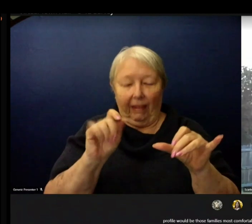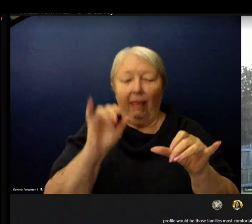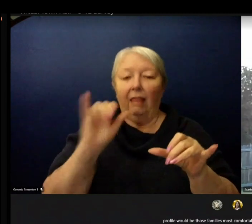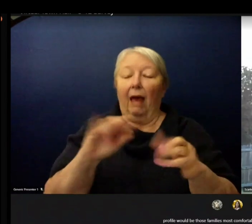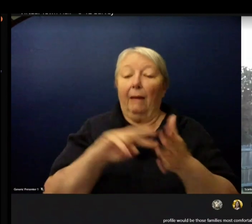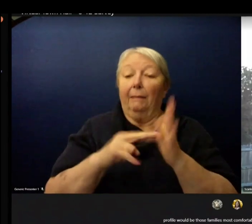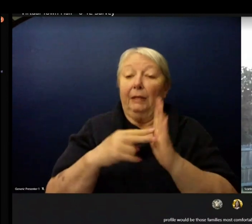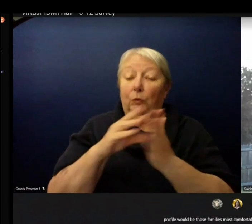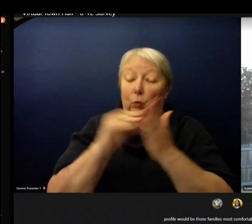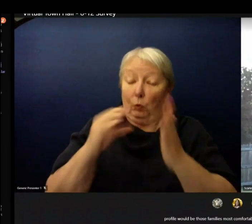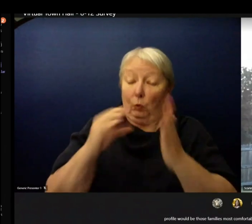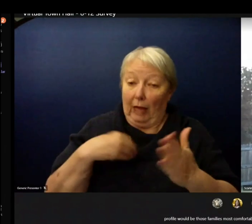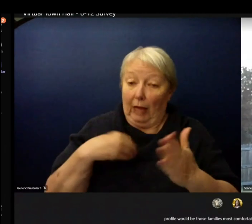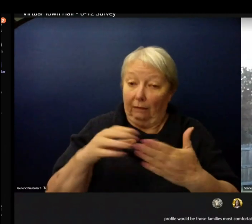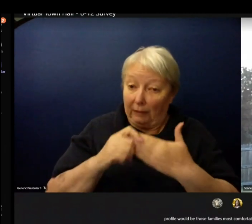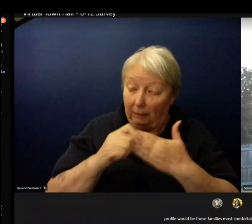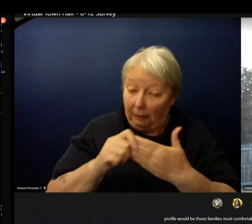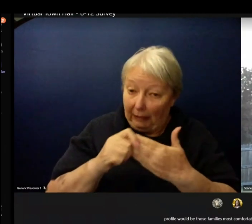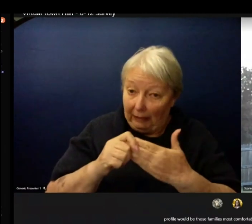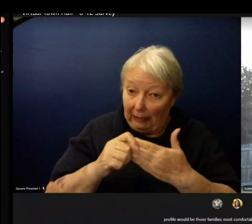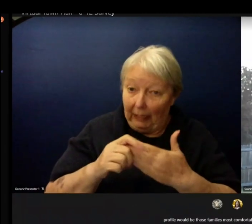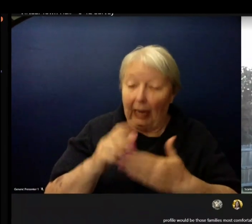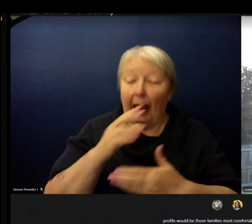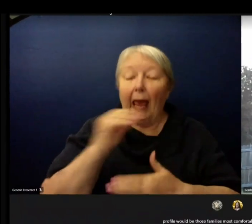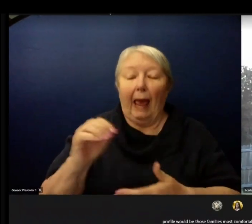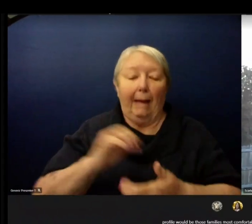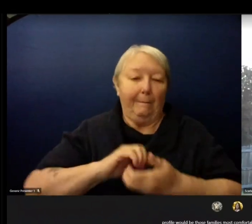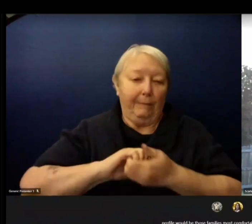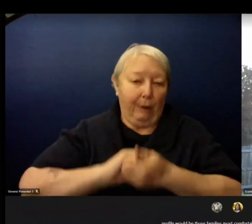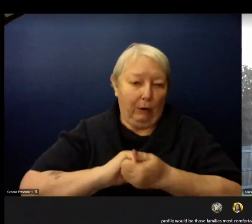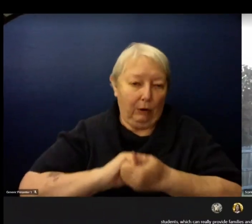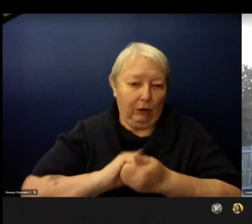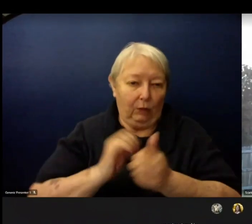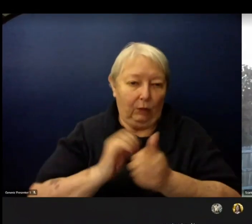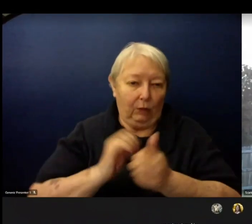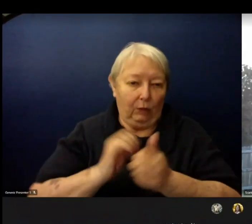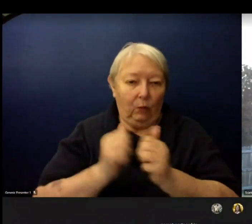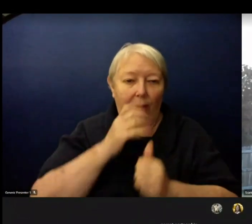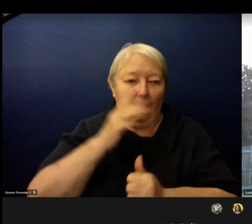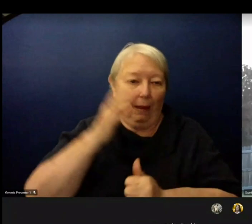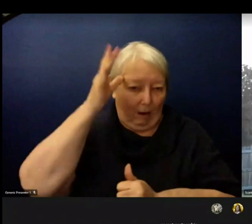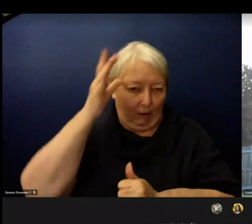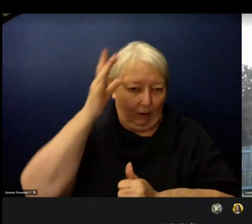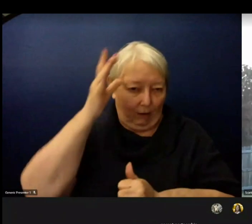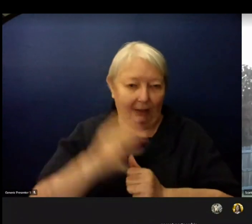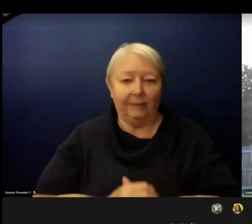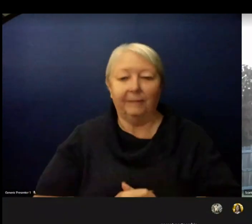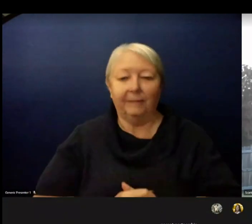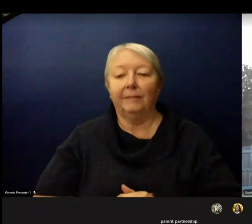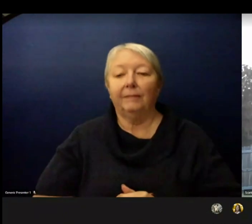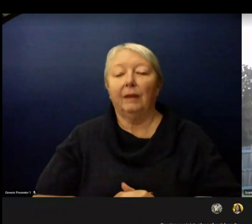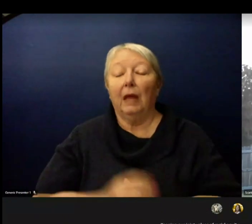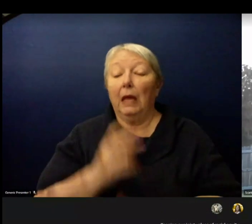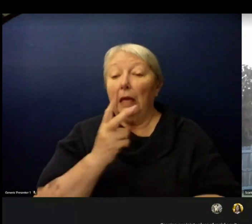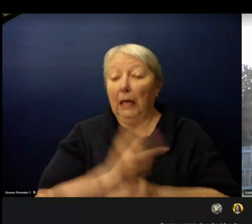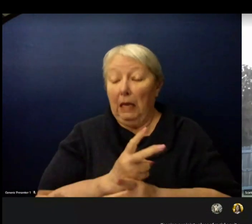Keeping our joint values of racial equity and those students and family profiles in mind we along with our